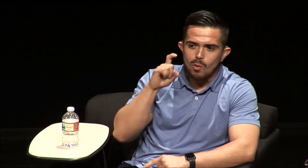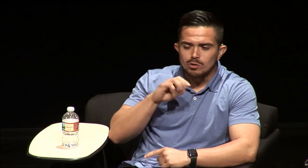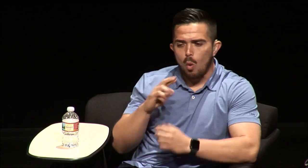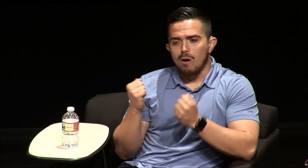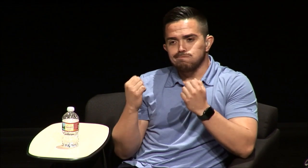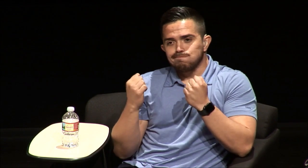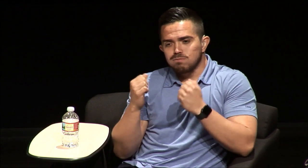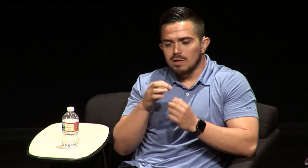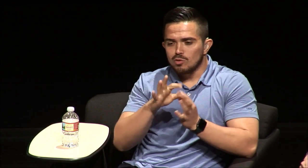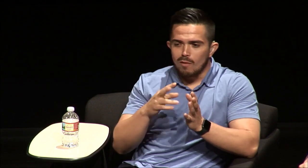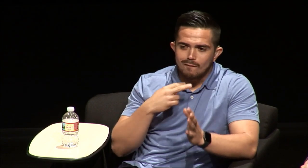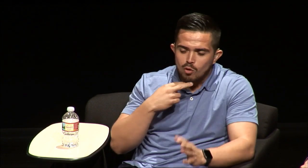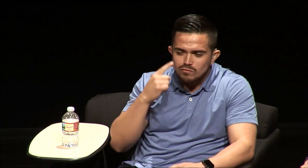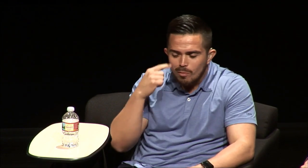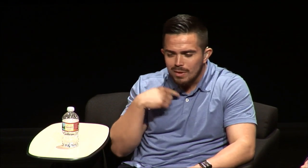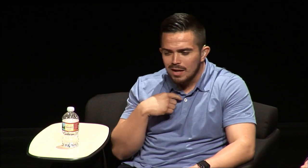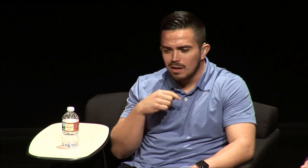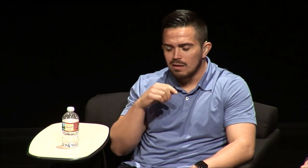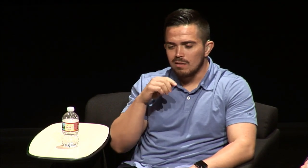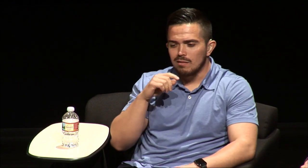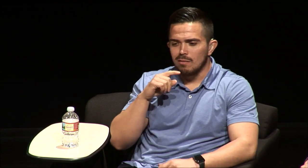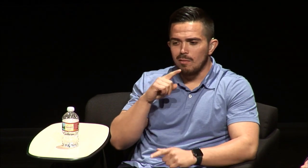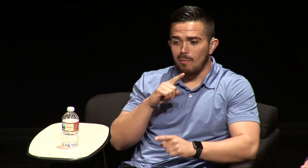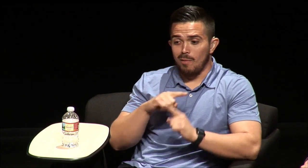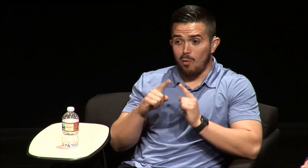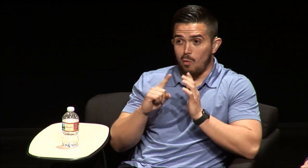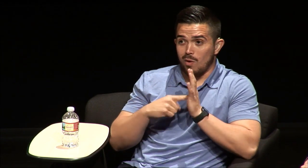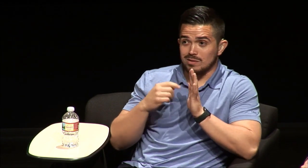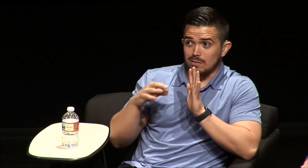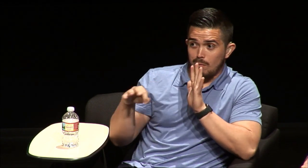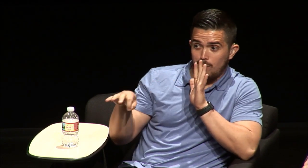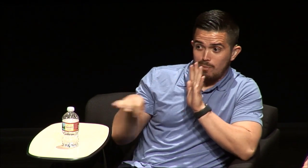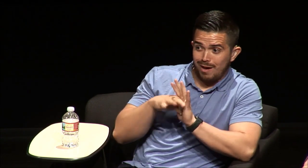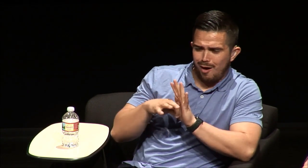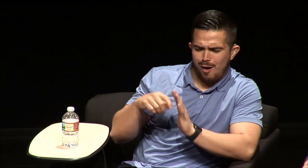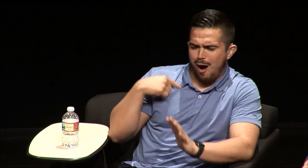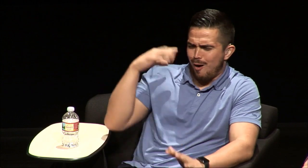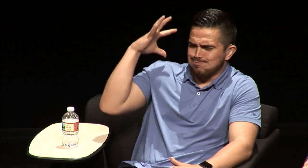hand and voice or sign my question and my interpreter would voice for me and I